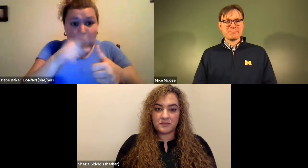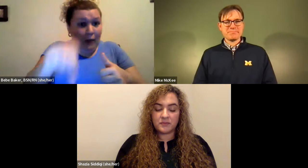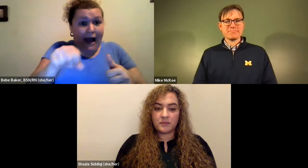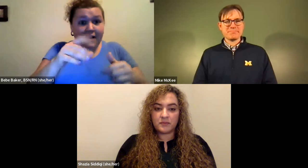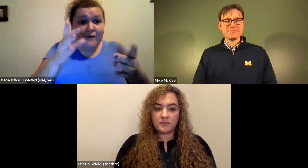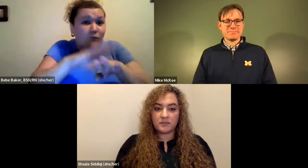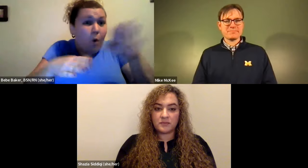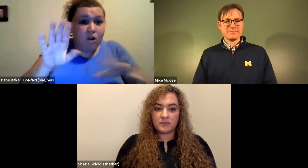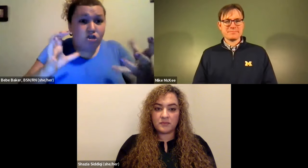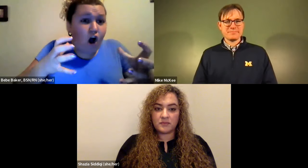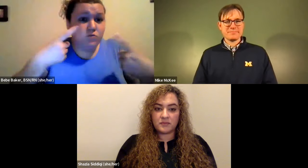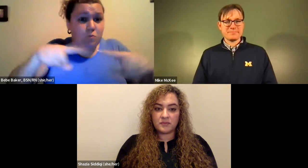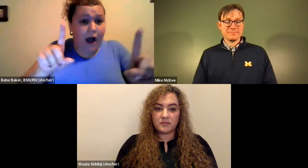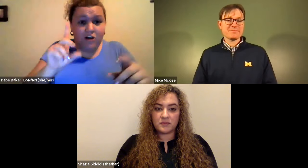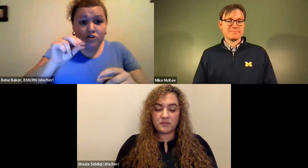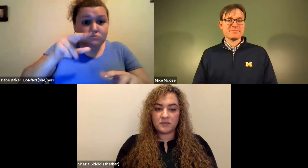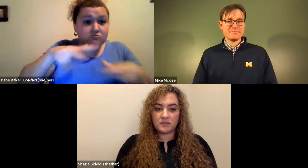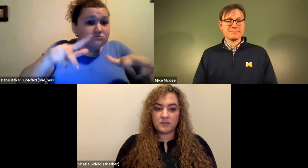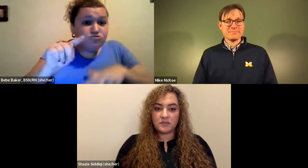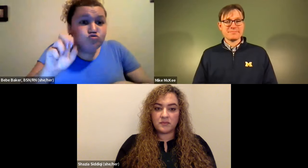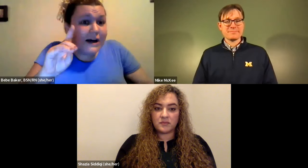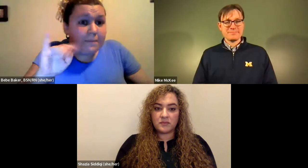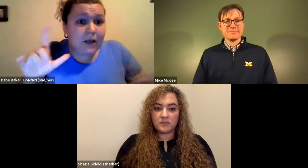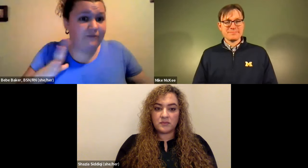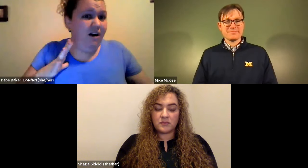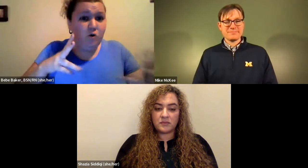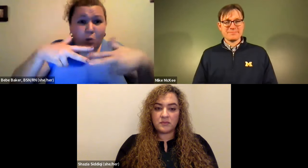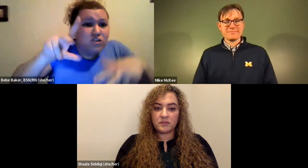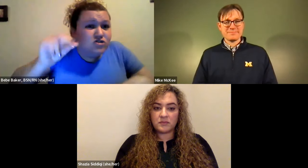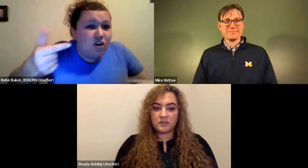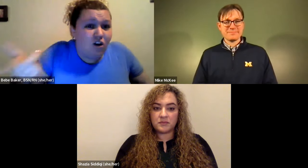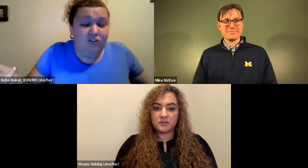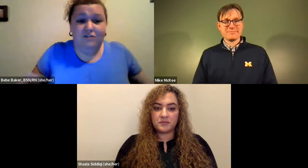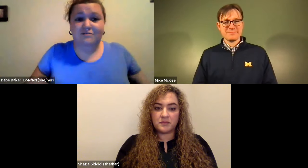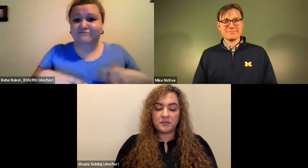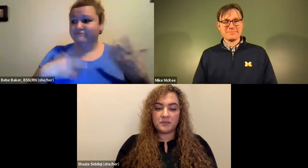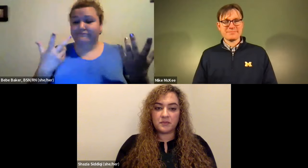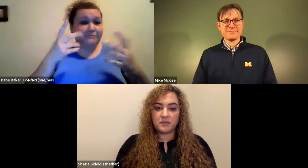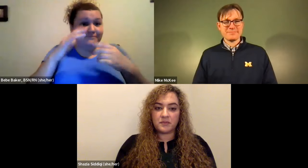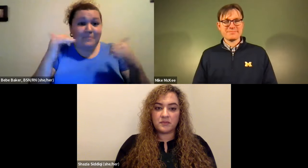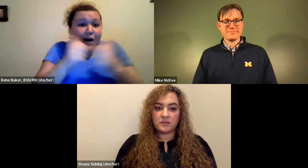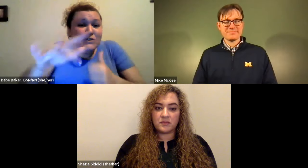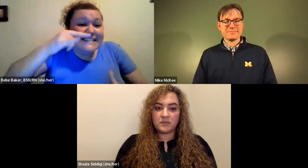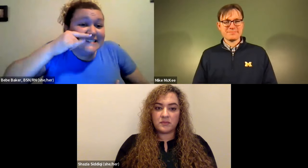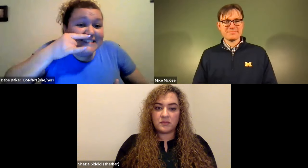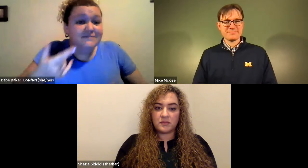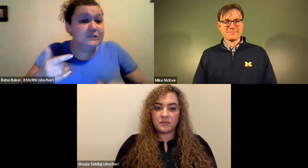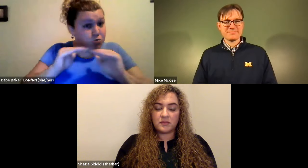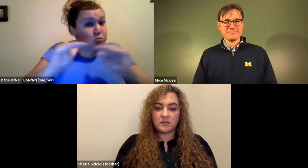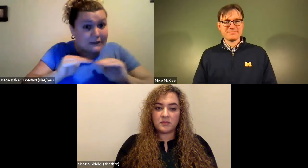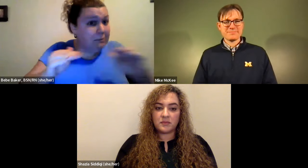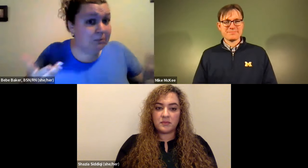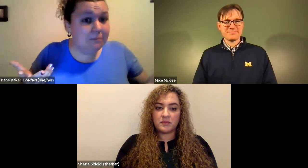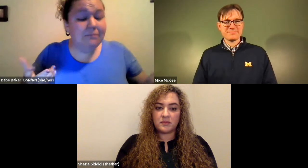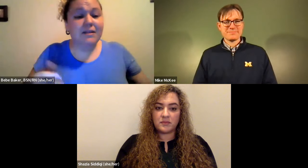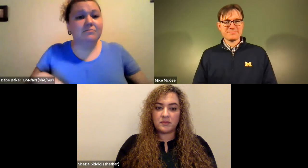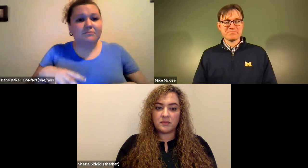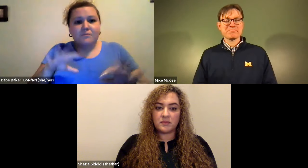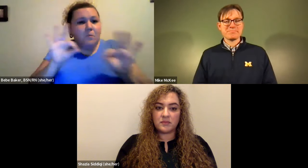Cristine Saunders: Cardio it can be anything, it can be folding laundry while you're just walking on the treadmill or walking your dog play with your kids swimming.